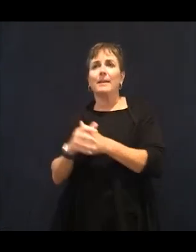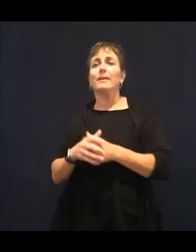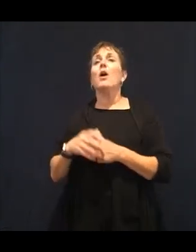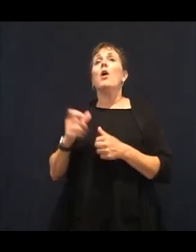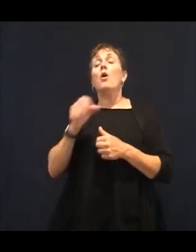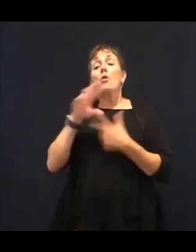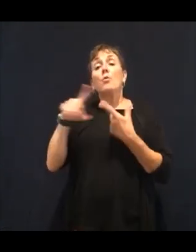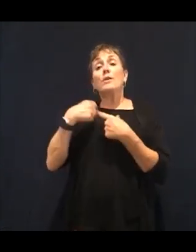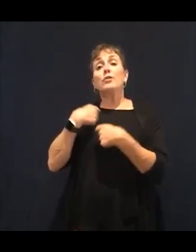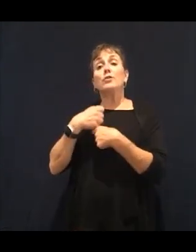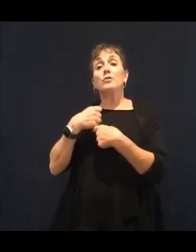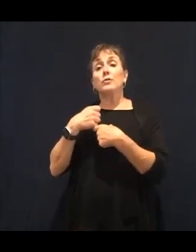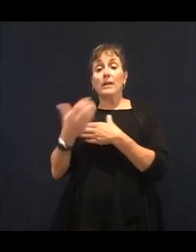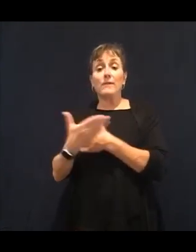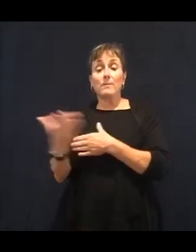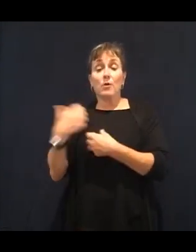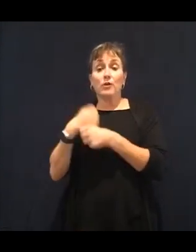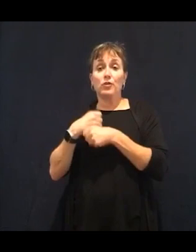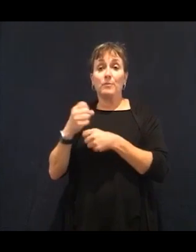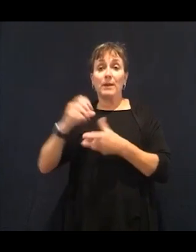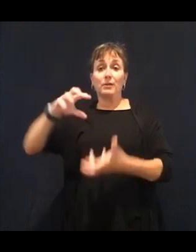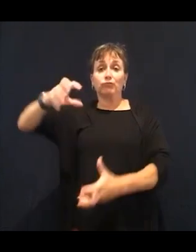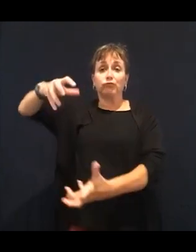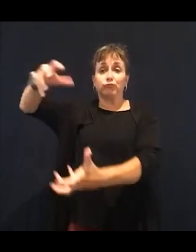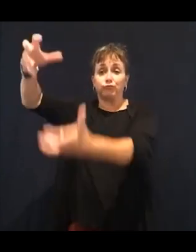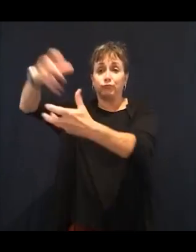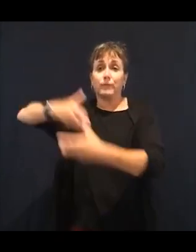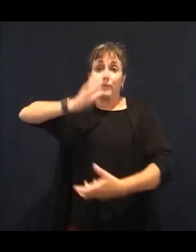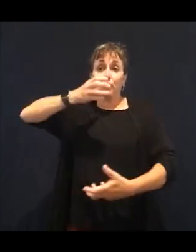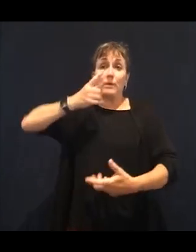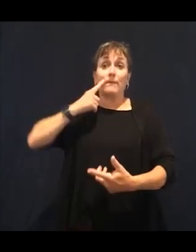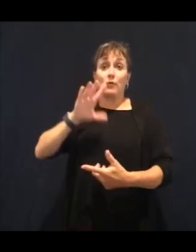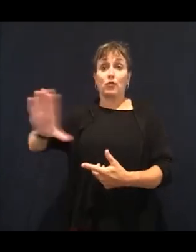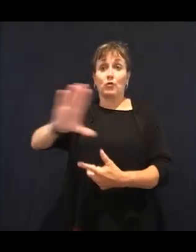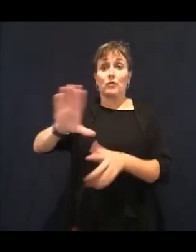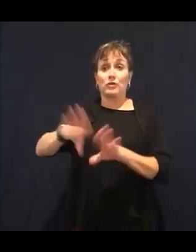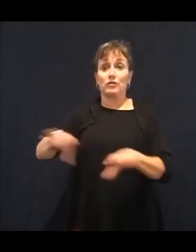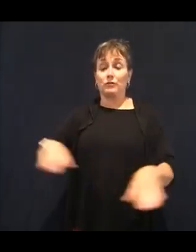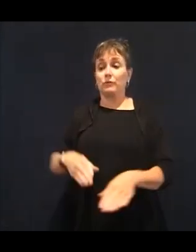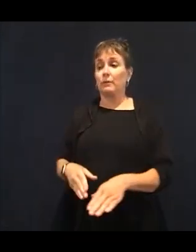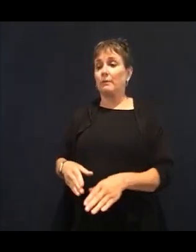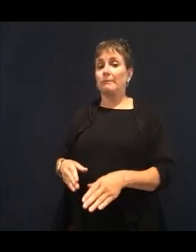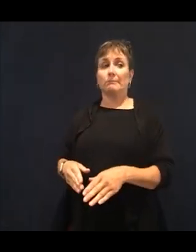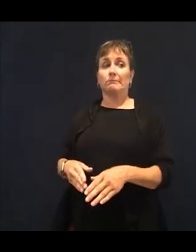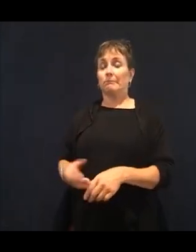so that they get the vitamins and minerals in, it helps clean toxins